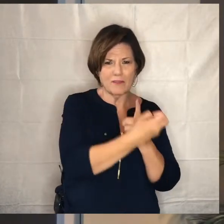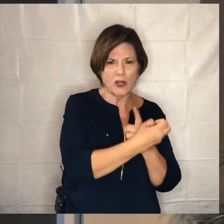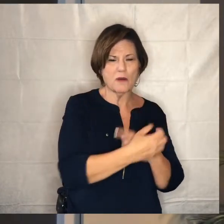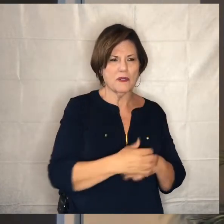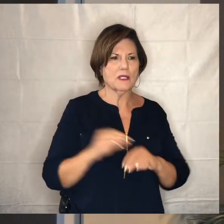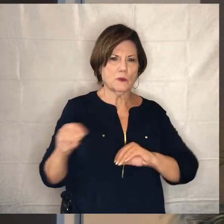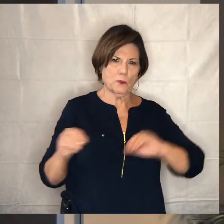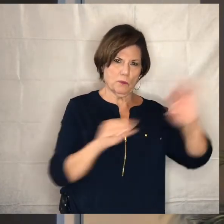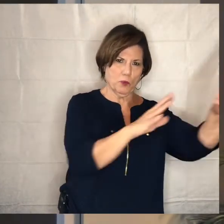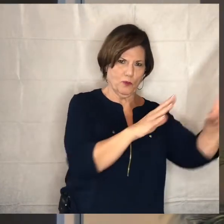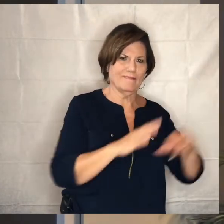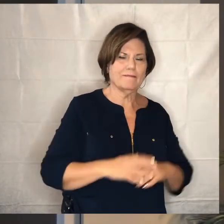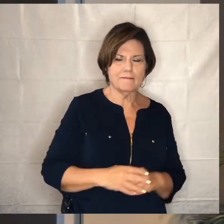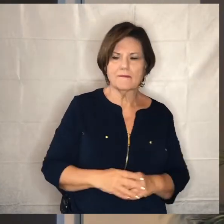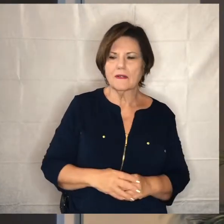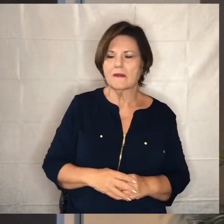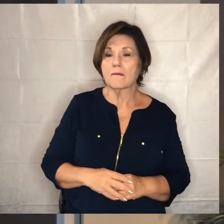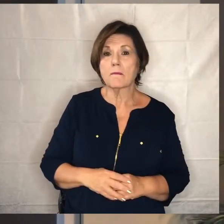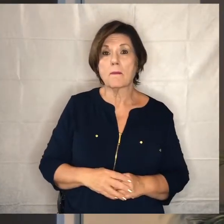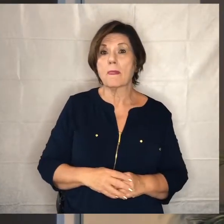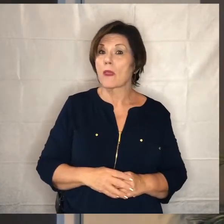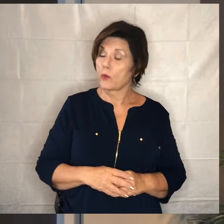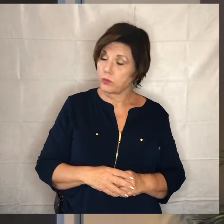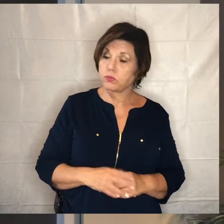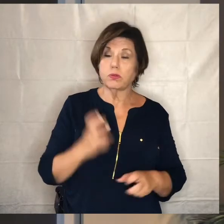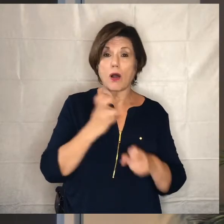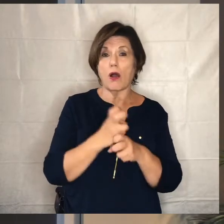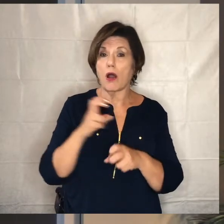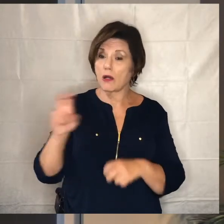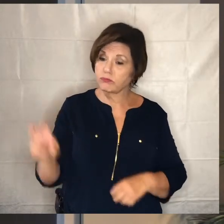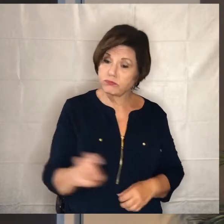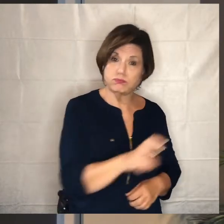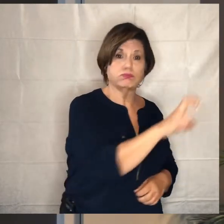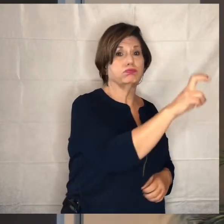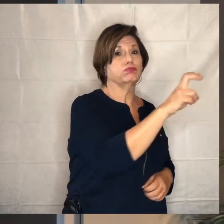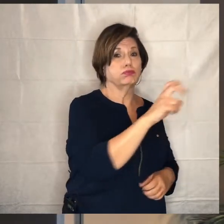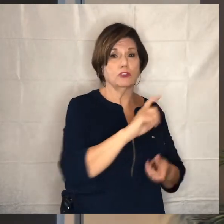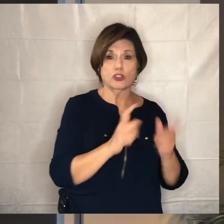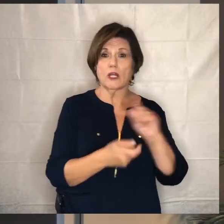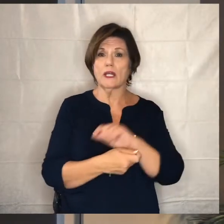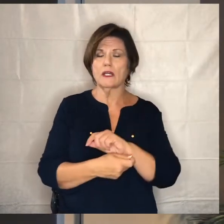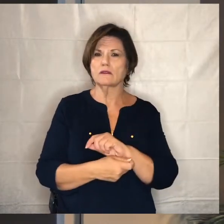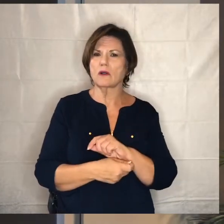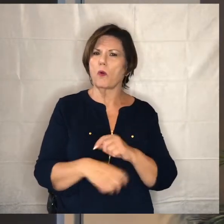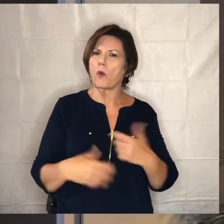move into now the hardest part of this transition is the fact that there's a huge cost burden